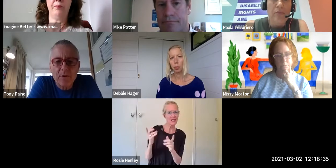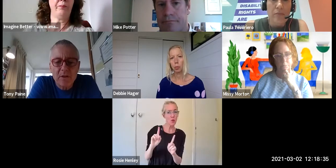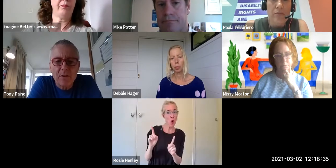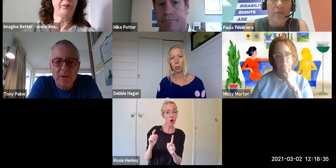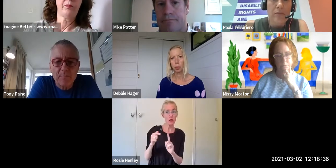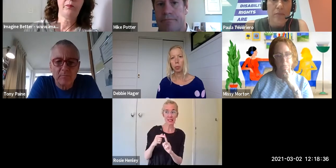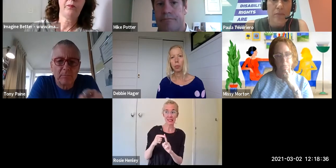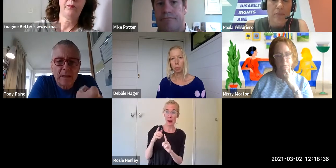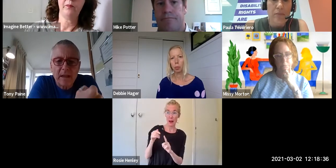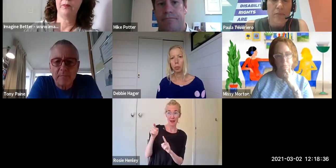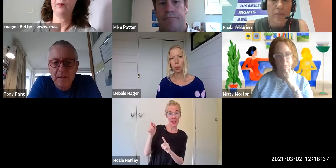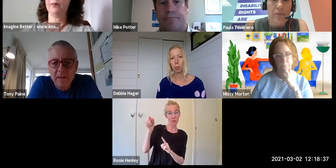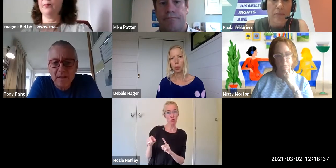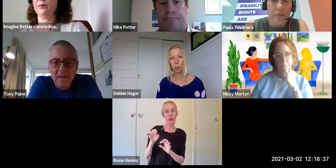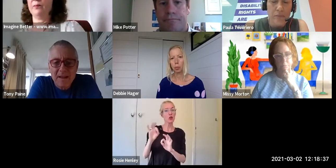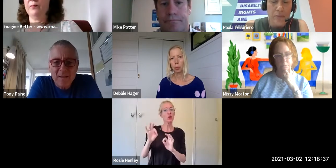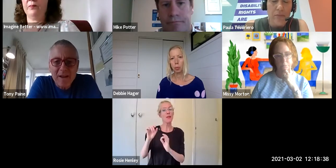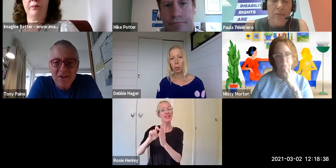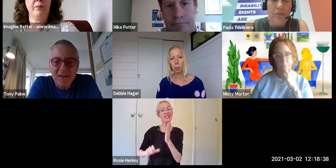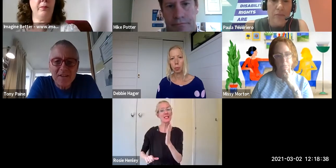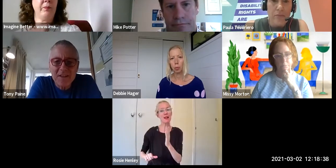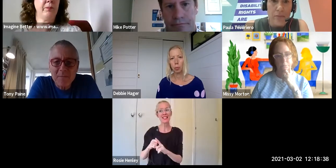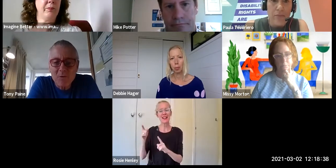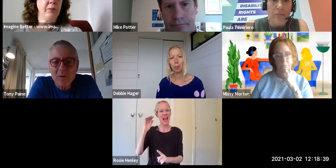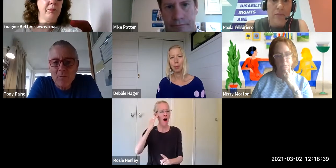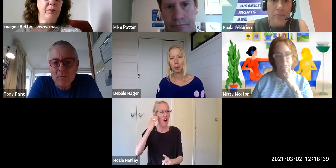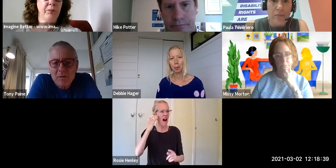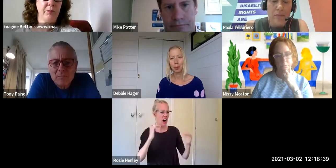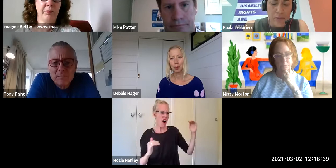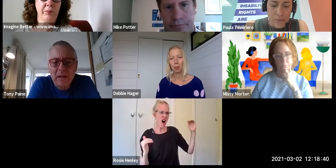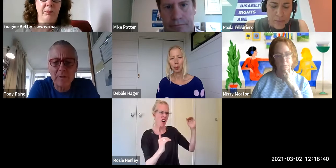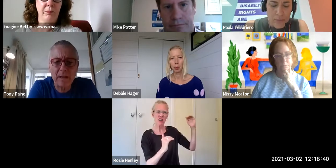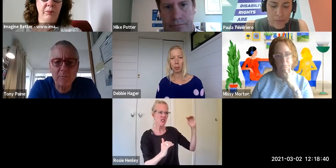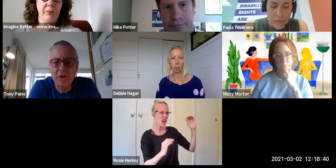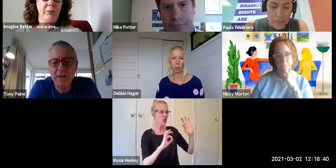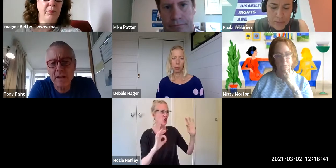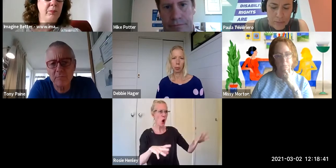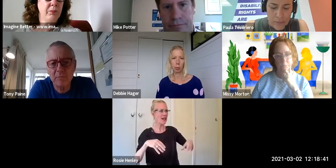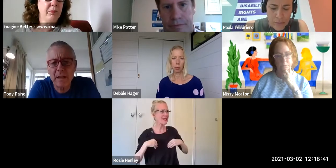person, has that passion. They could get something wrong here - what advice would you have about